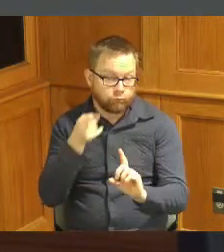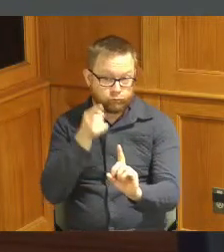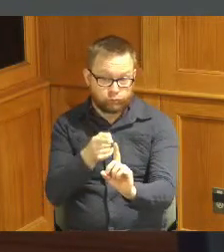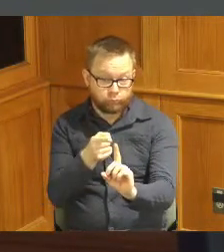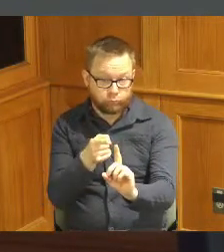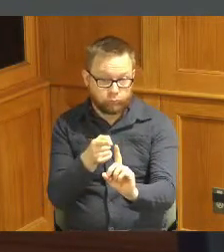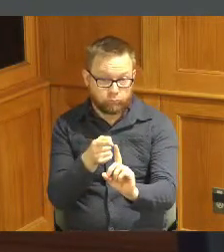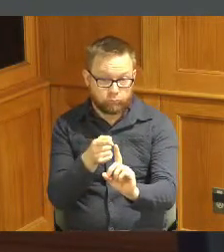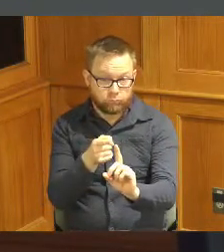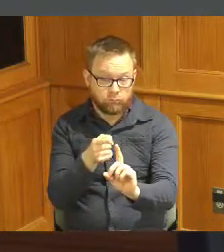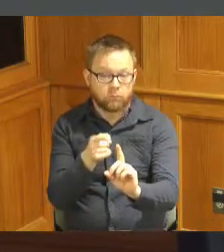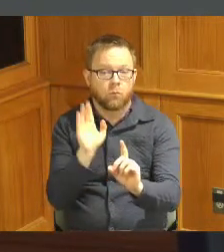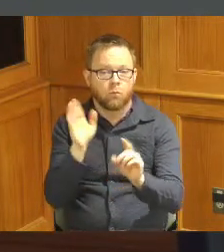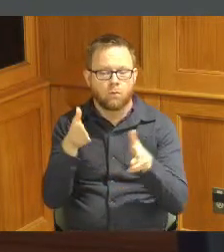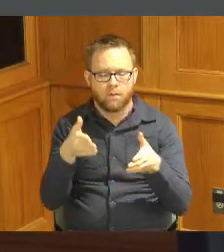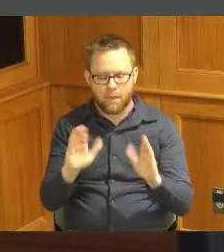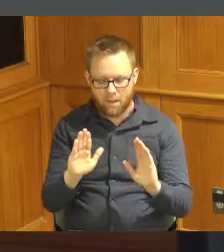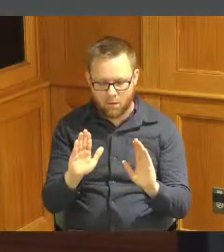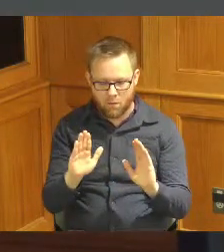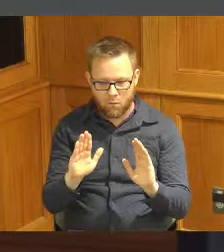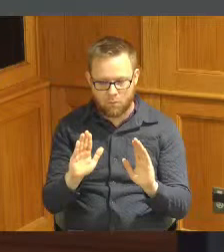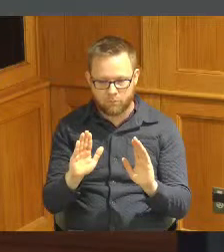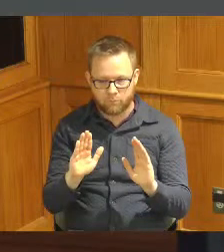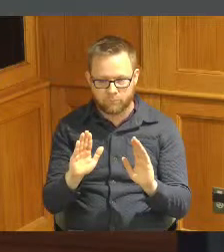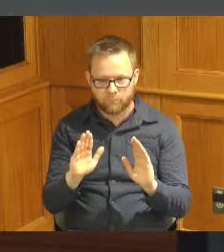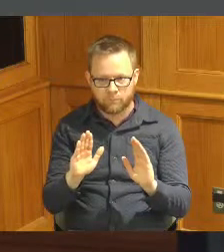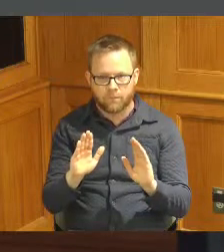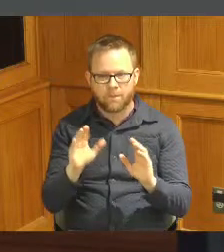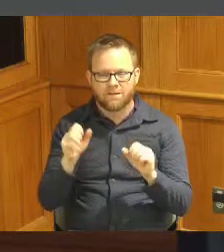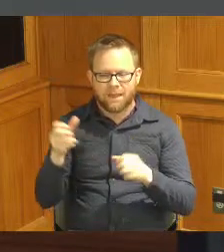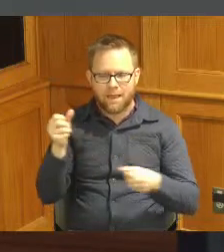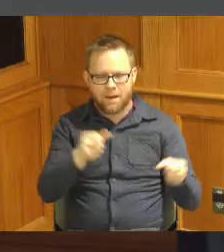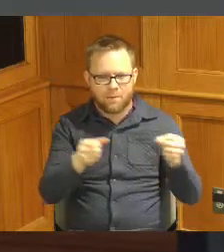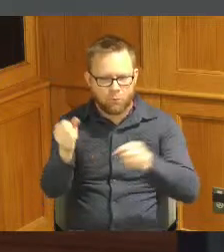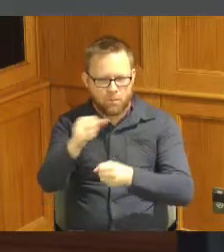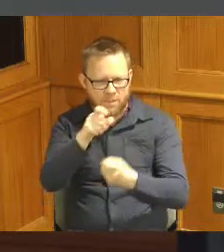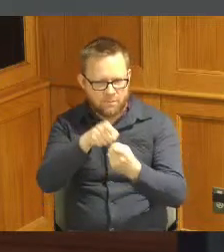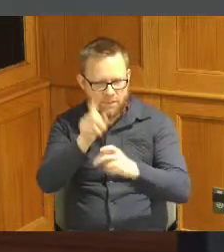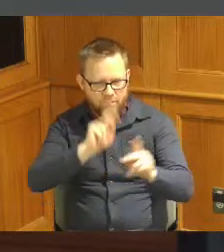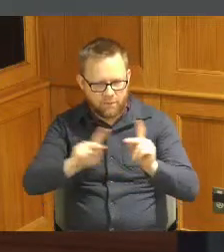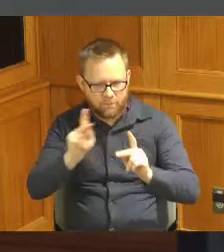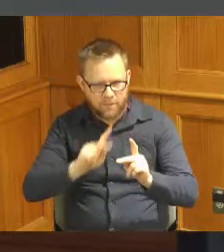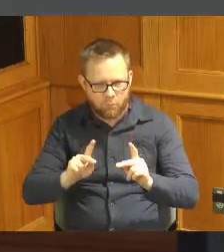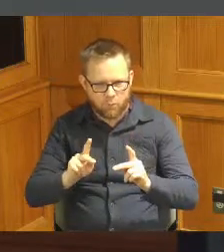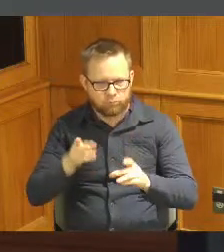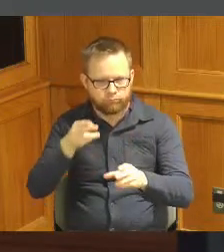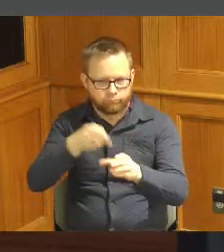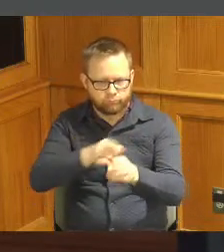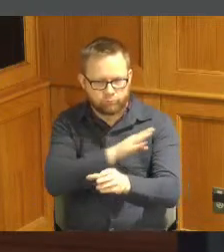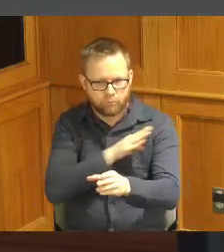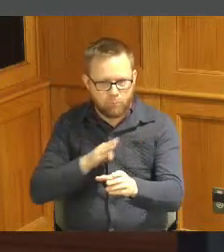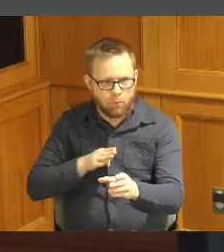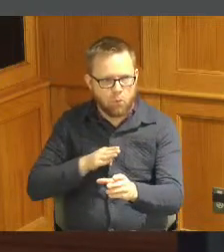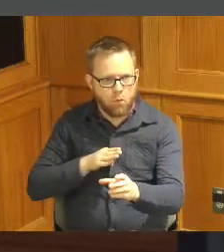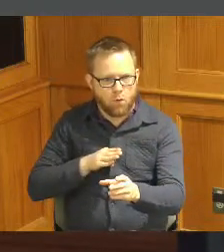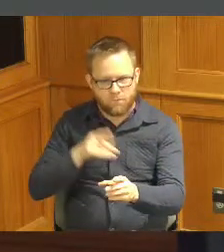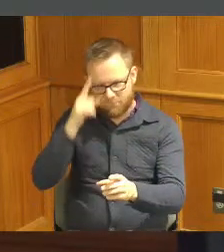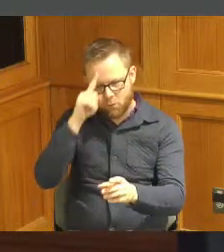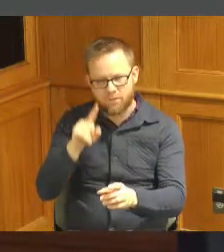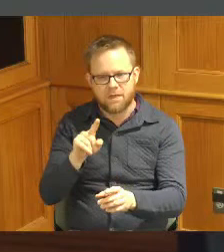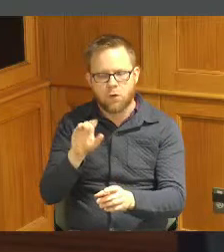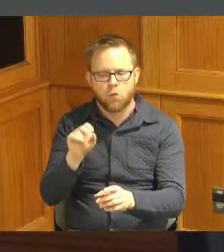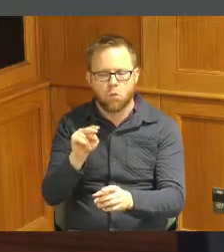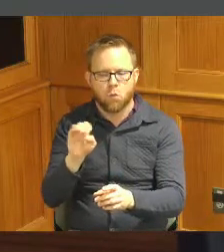this is to allow for the appointment of designees on the Board for the one Ohio region two recovery